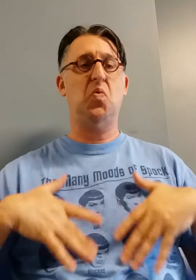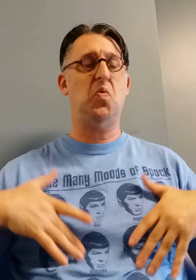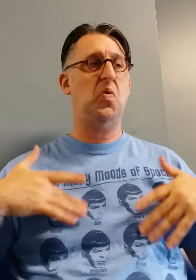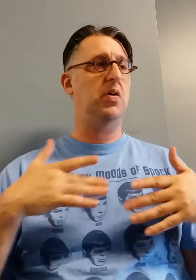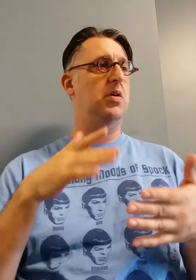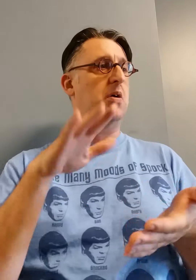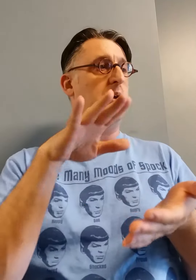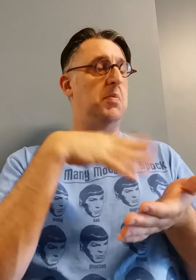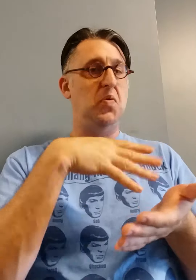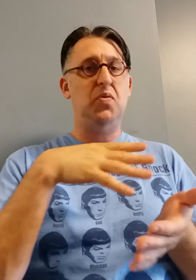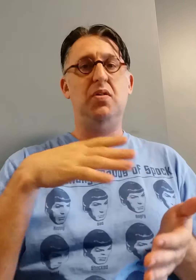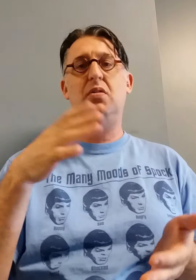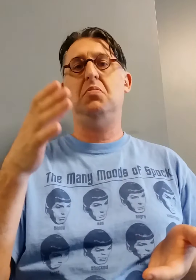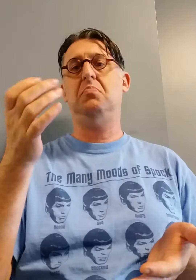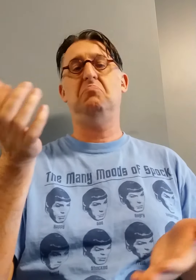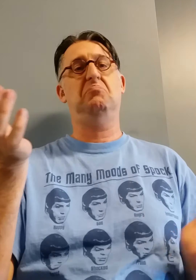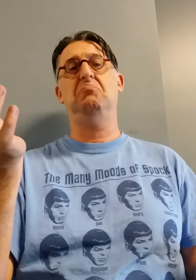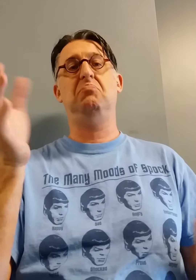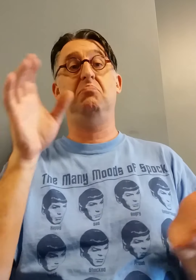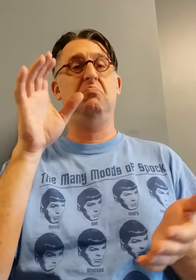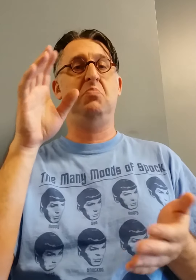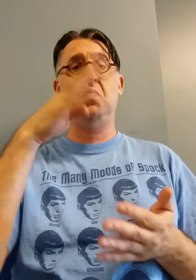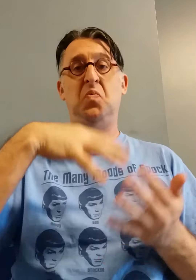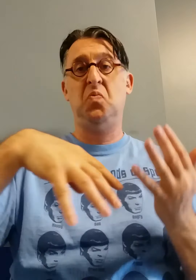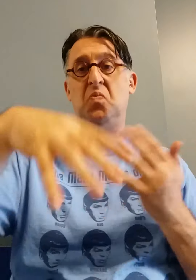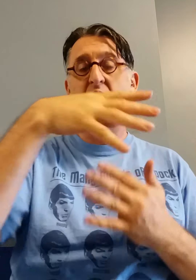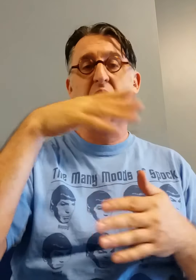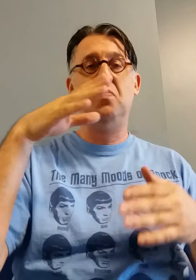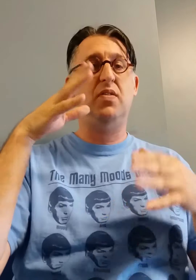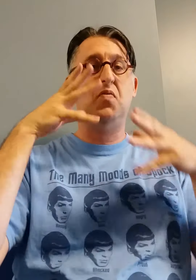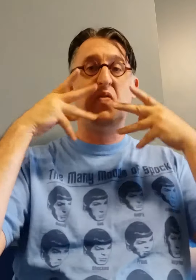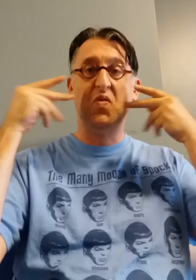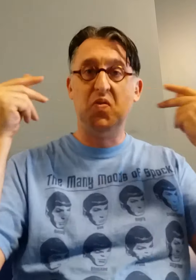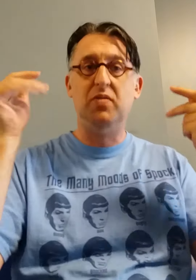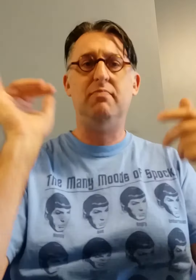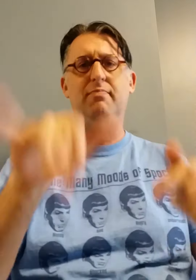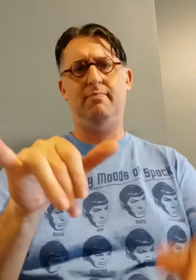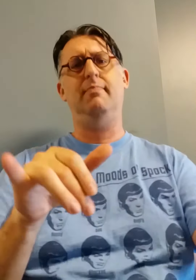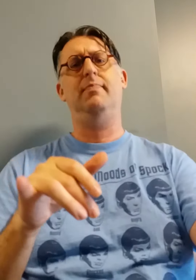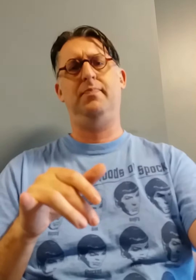Deaf can enjoy music in a social friendly environment...